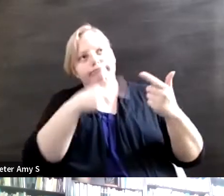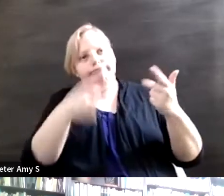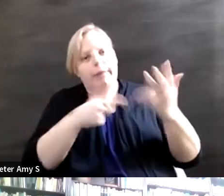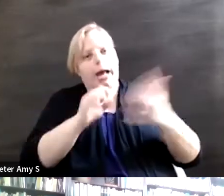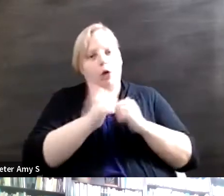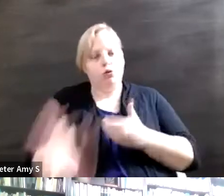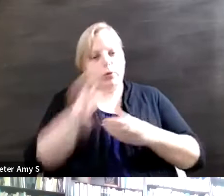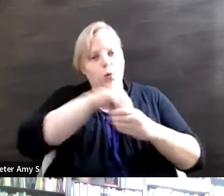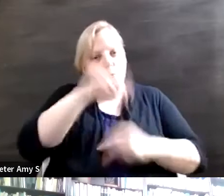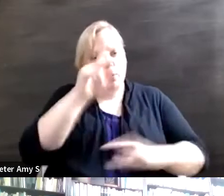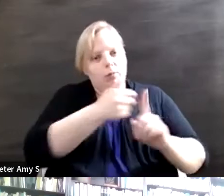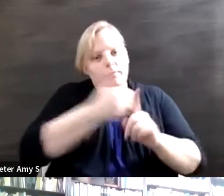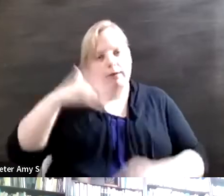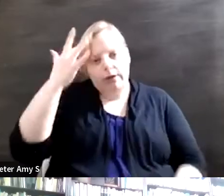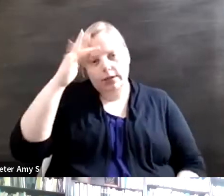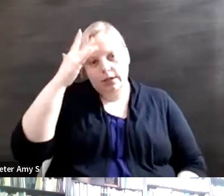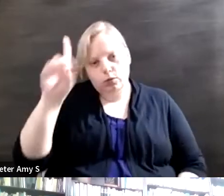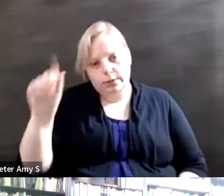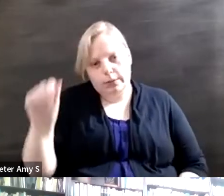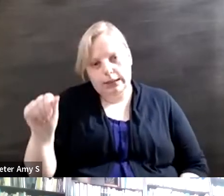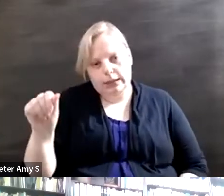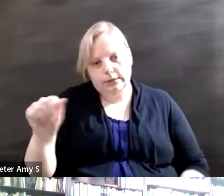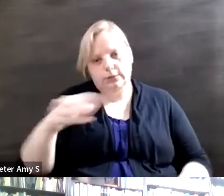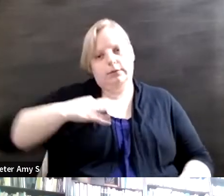people with intellectual disabilities as candidates for political positions.